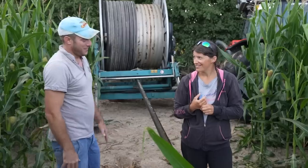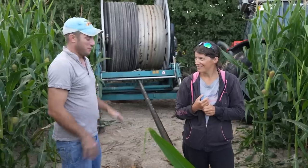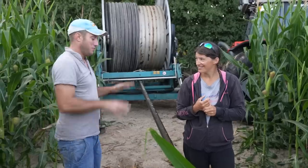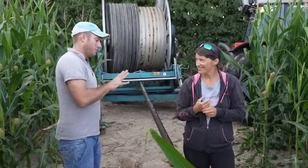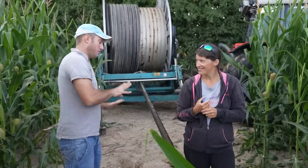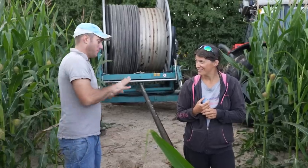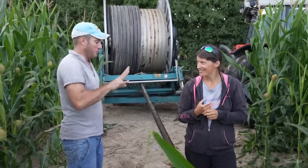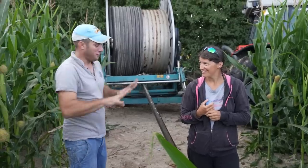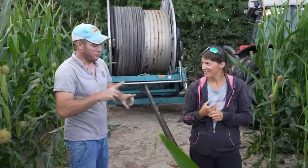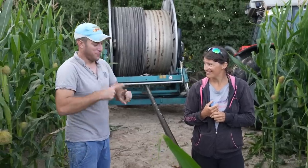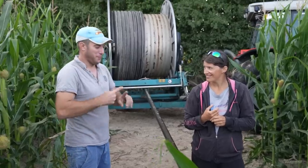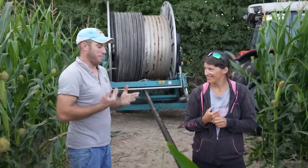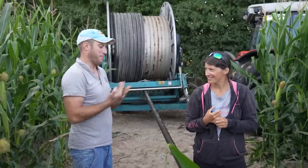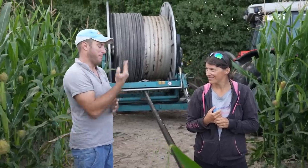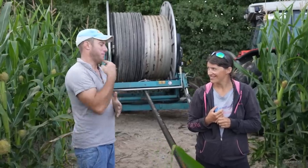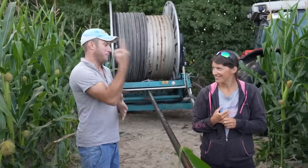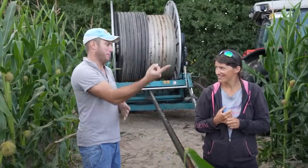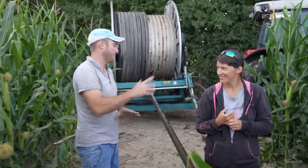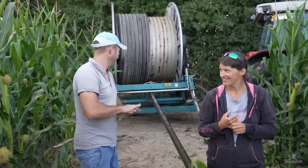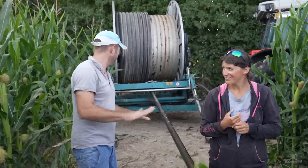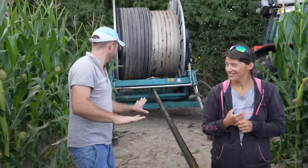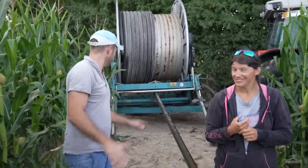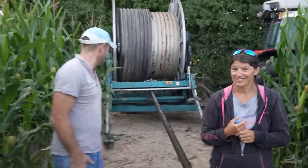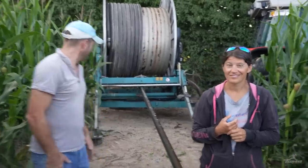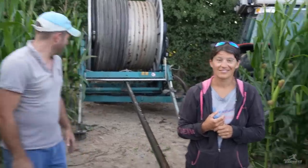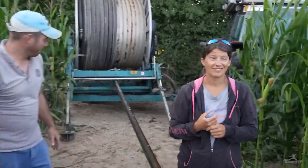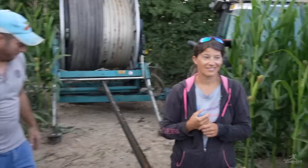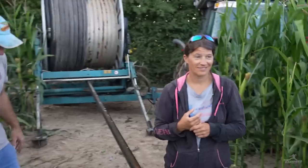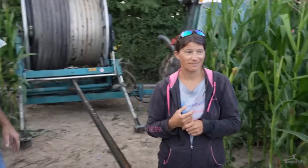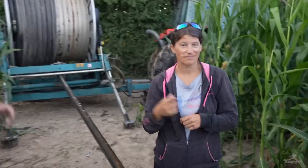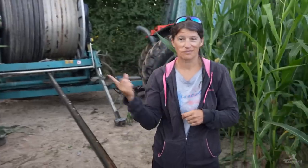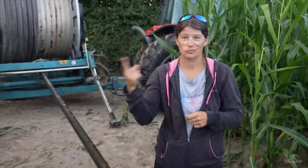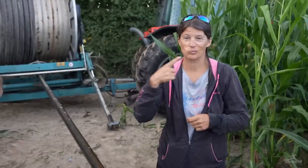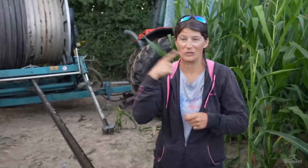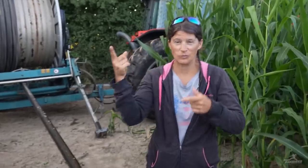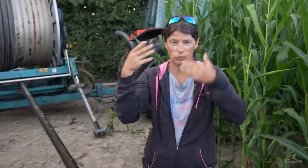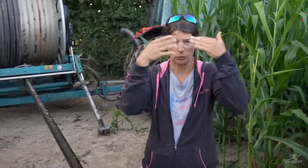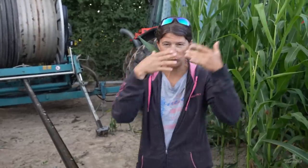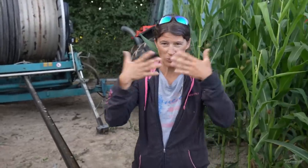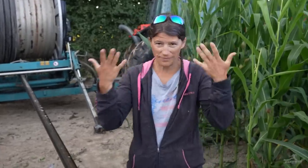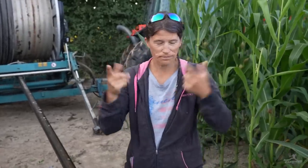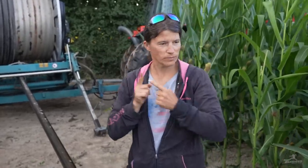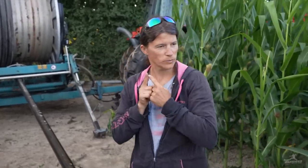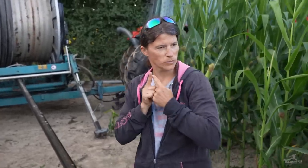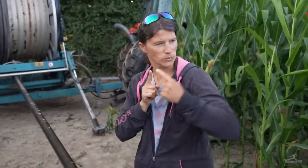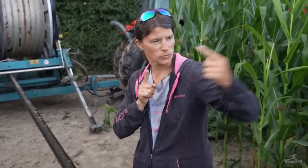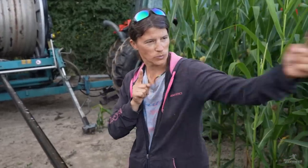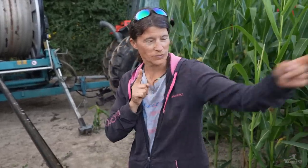You could tell them about the distance of the hoses. He says he calculated the distance of these hoses